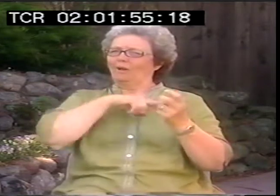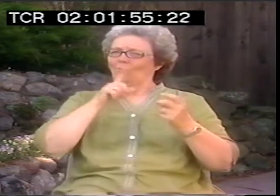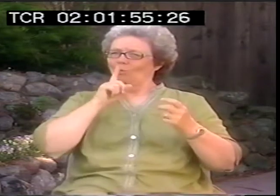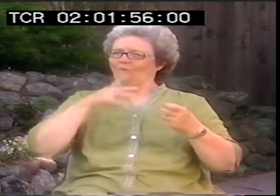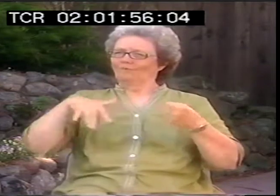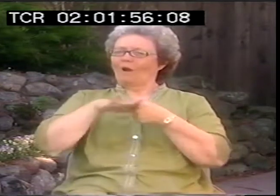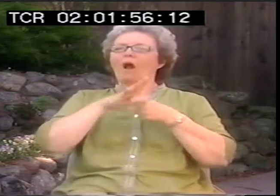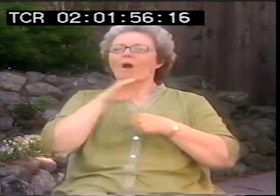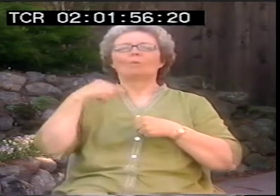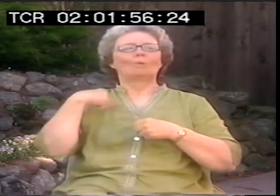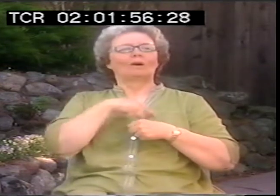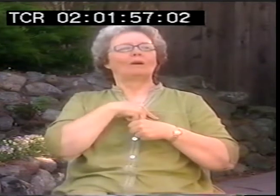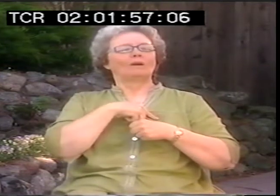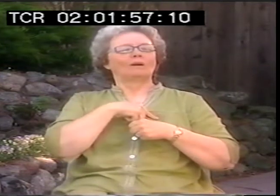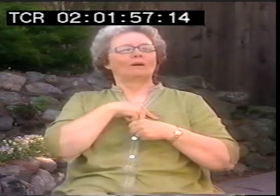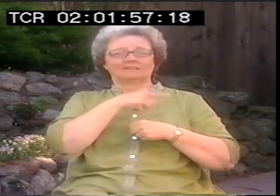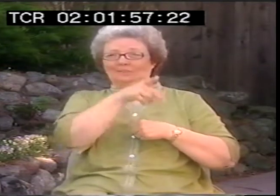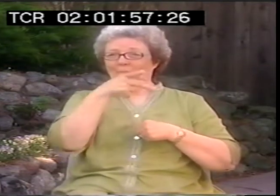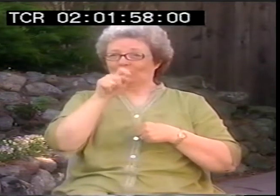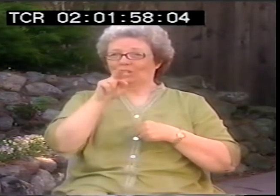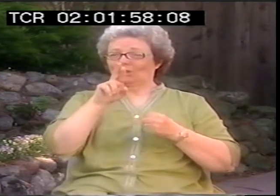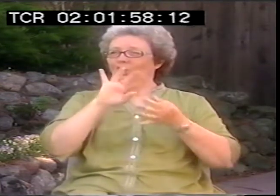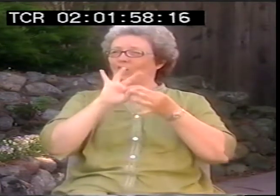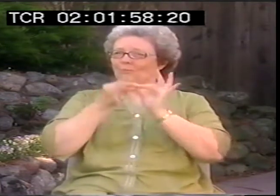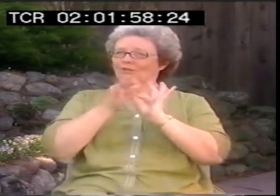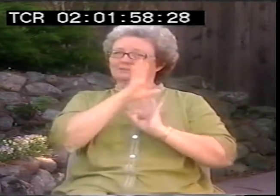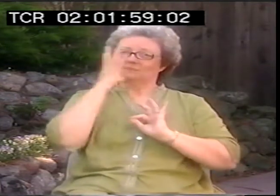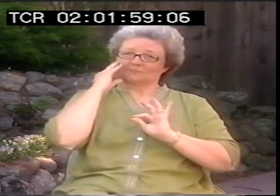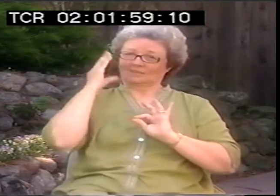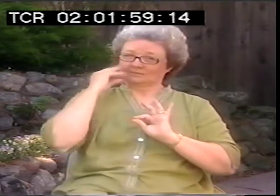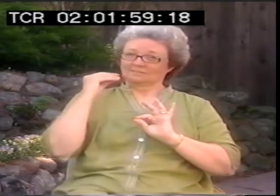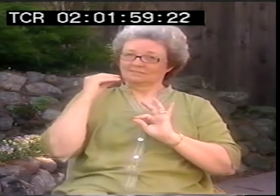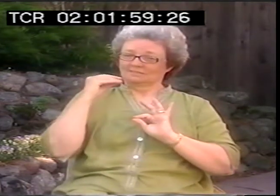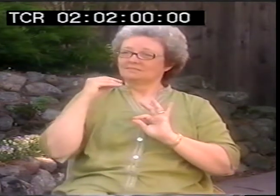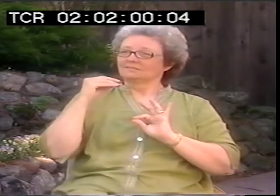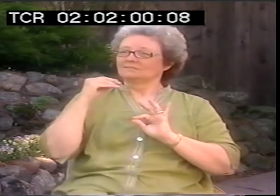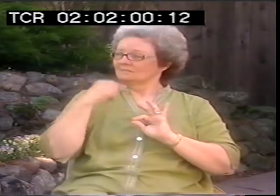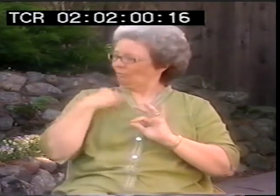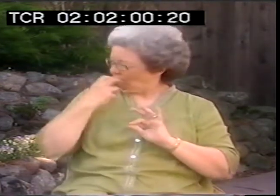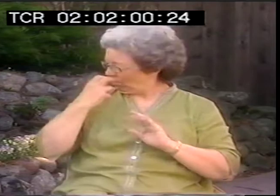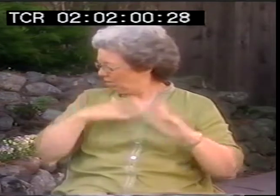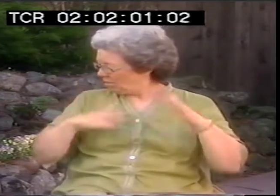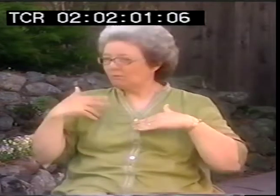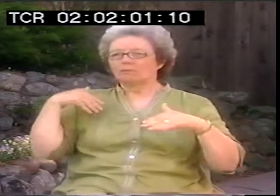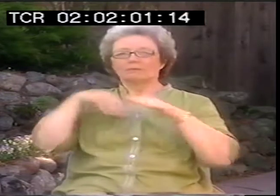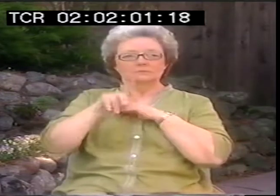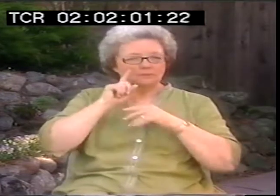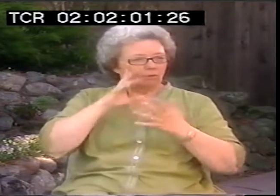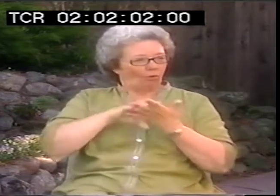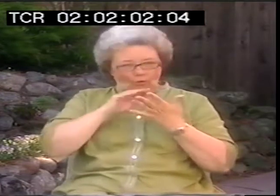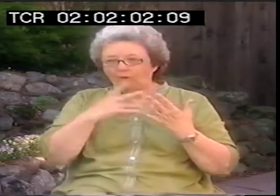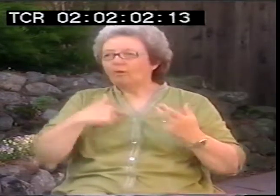And on that panel, well, Peter, Peter, the way he interpreted his experience,